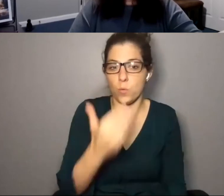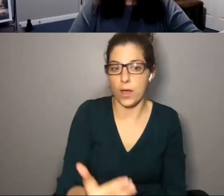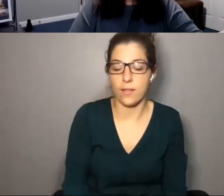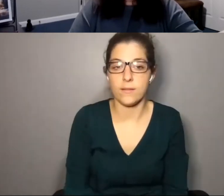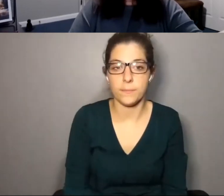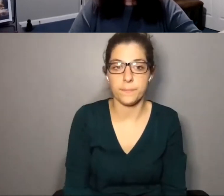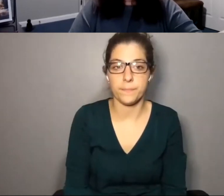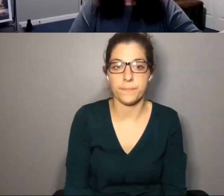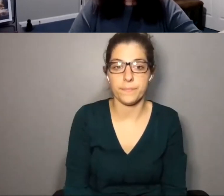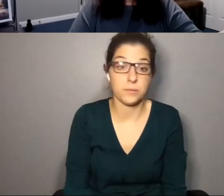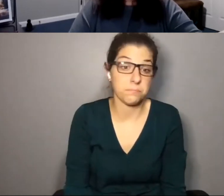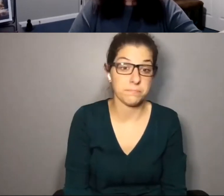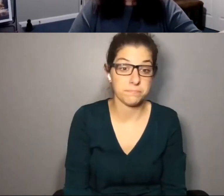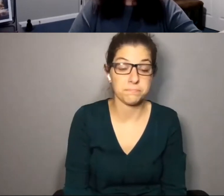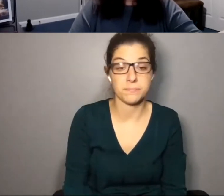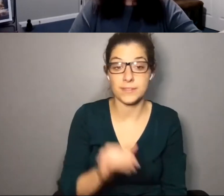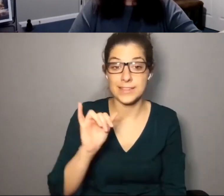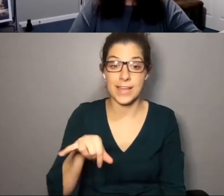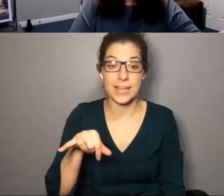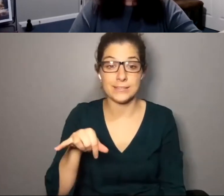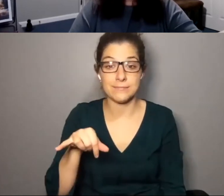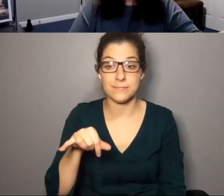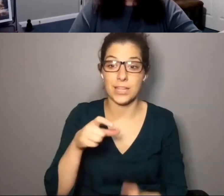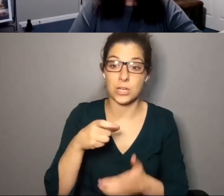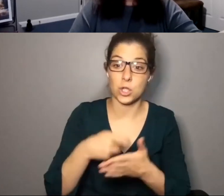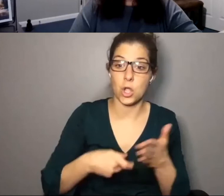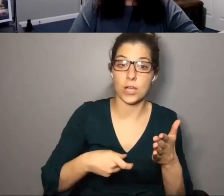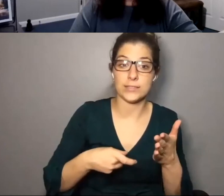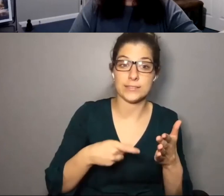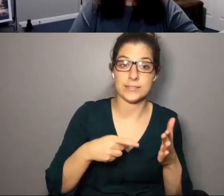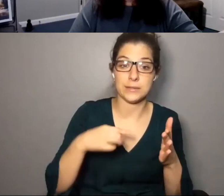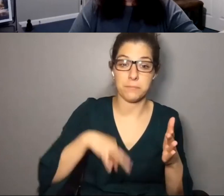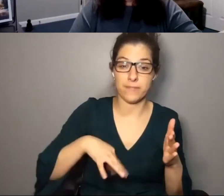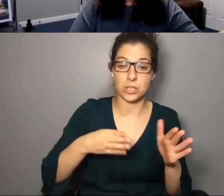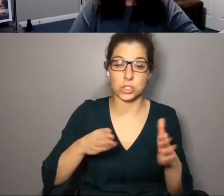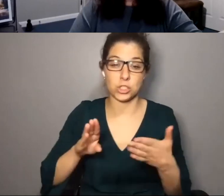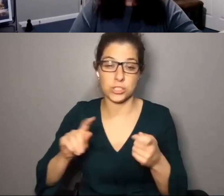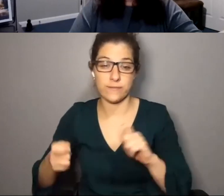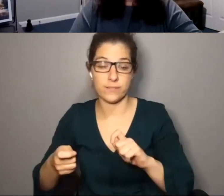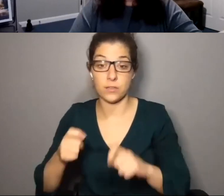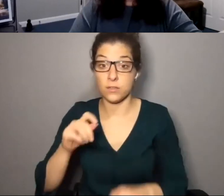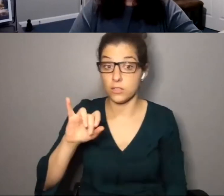it does come at great cost if you're going to do it well. But that cost-benefit analysis may shift. I'm